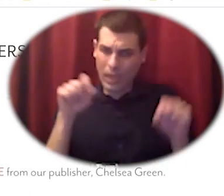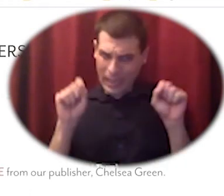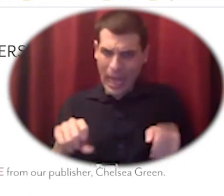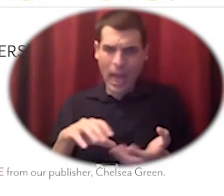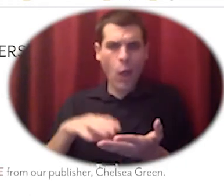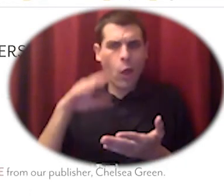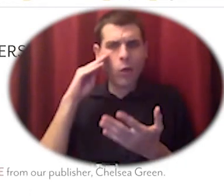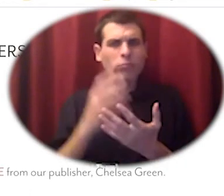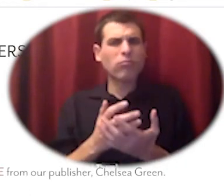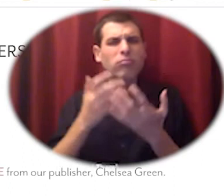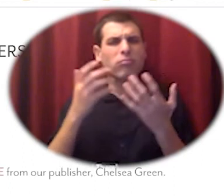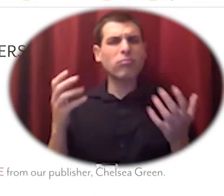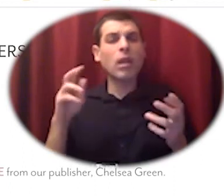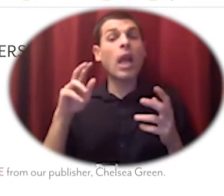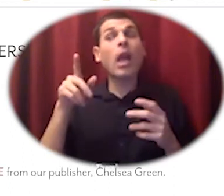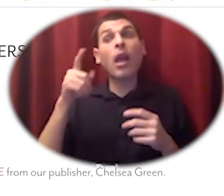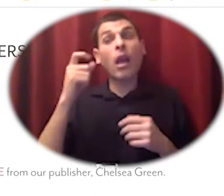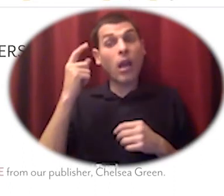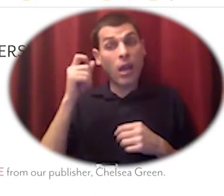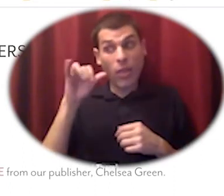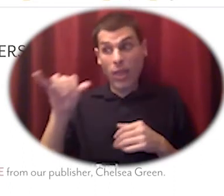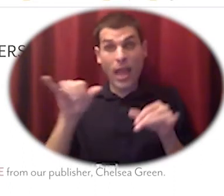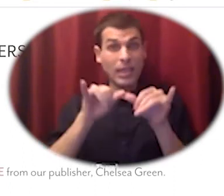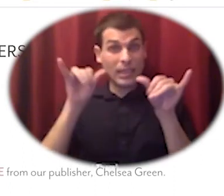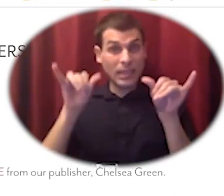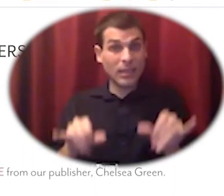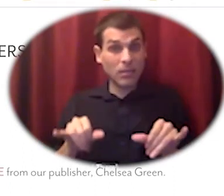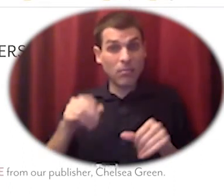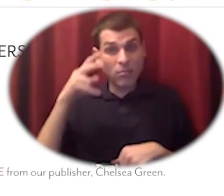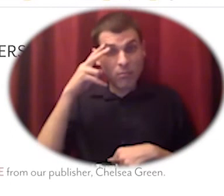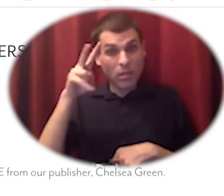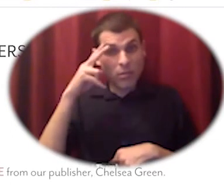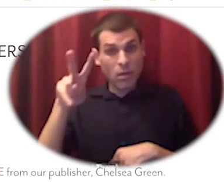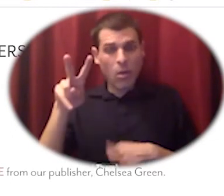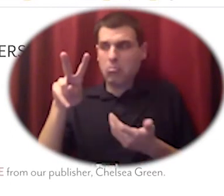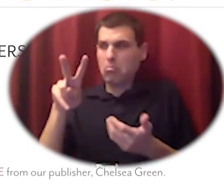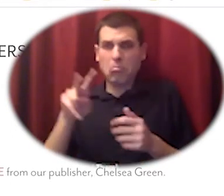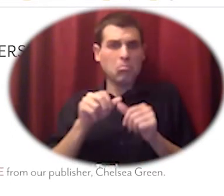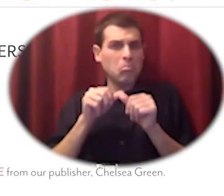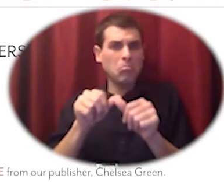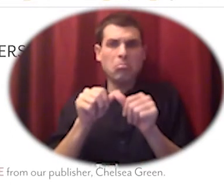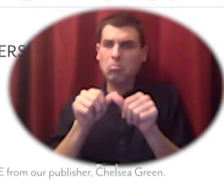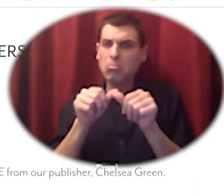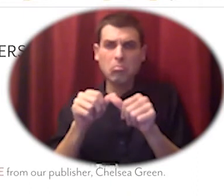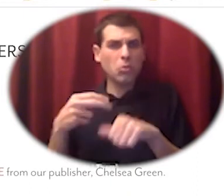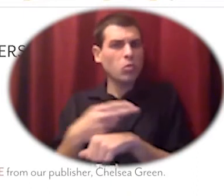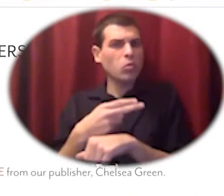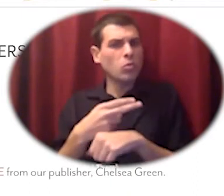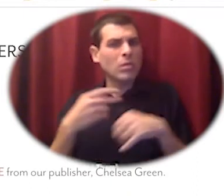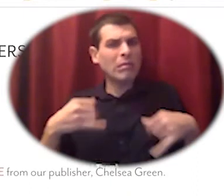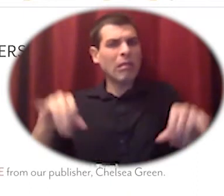in new mexico are still in use these people are still managing amongst farmers and ranchers